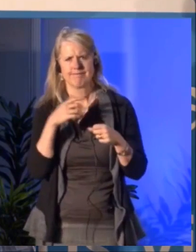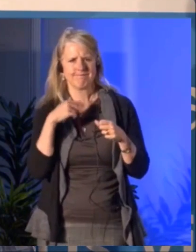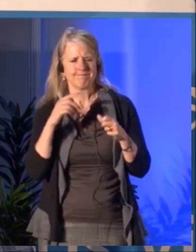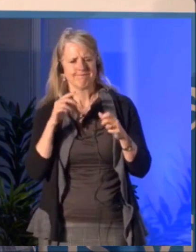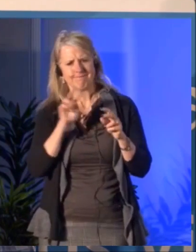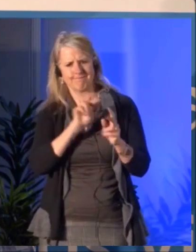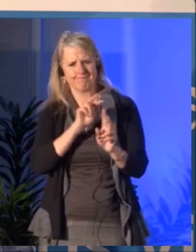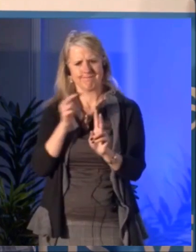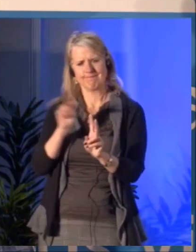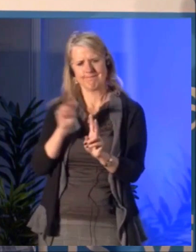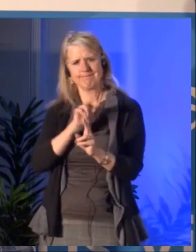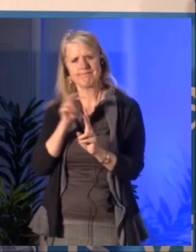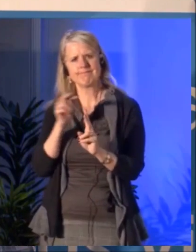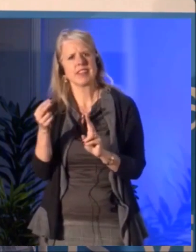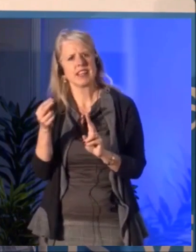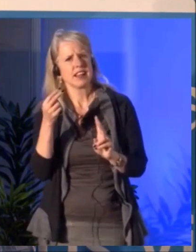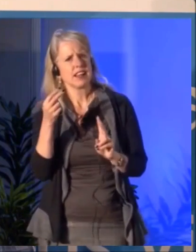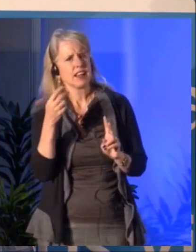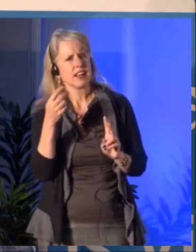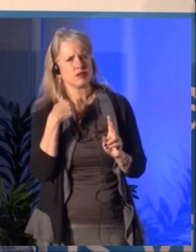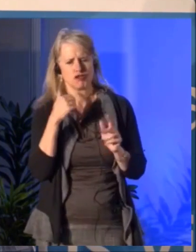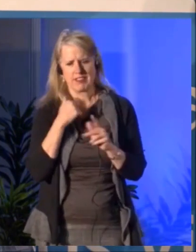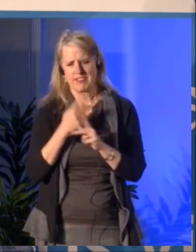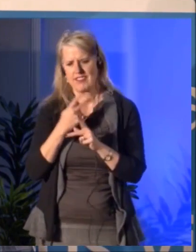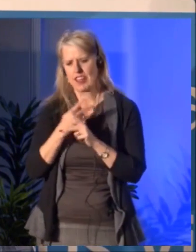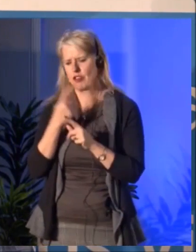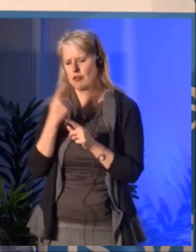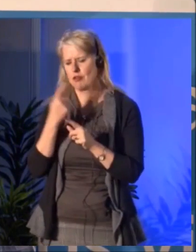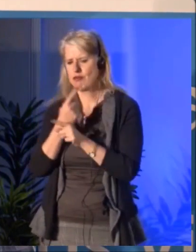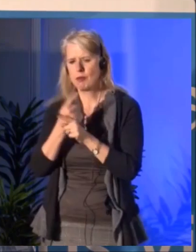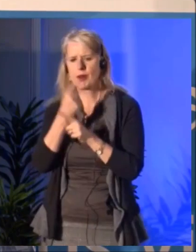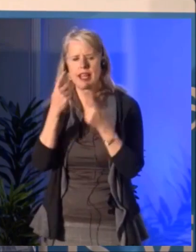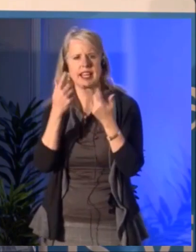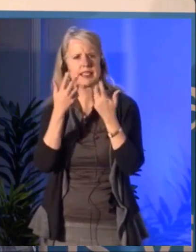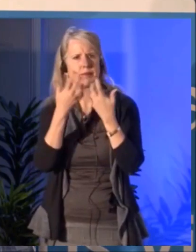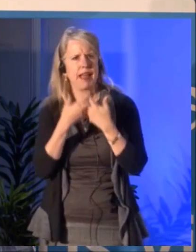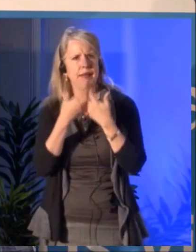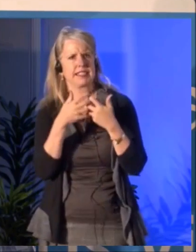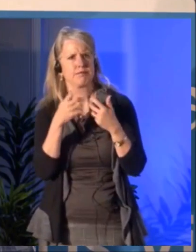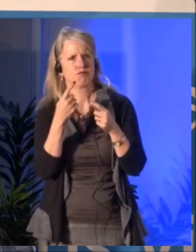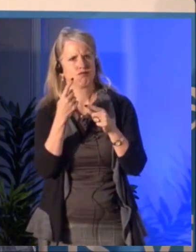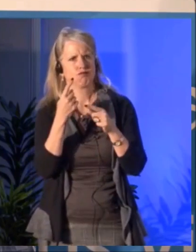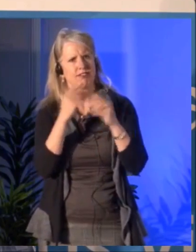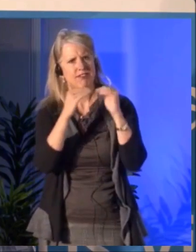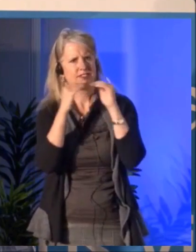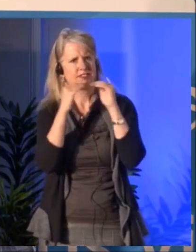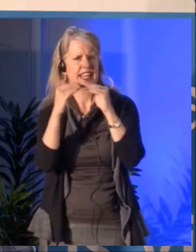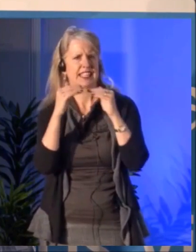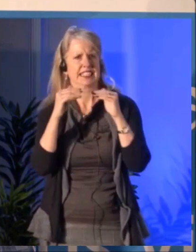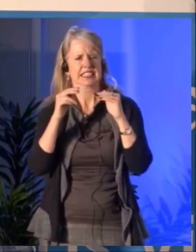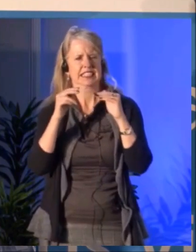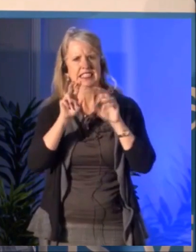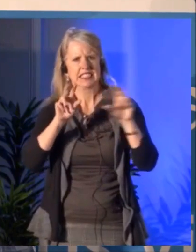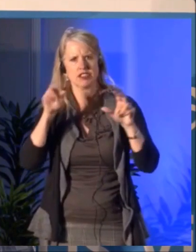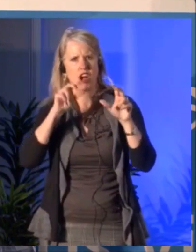At the same time we are very aware that there are for many different regions there are many issues related